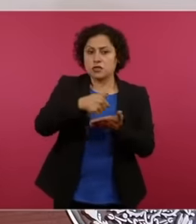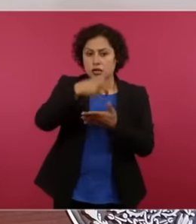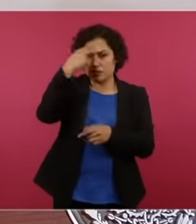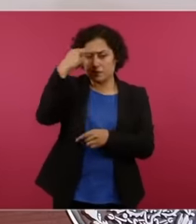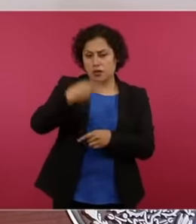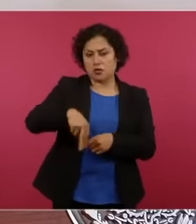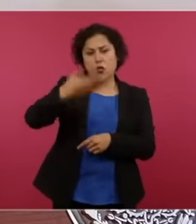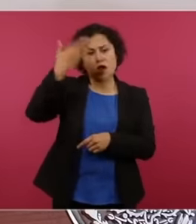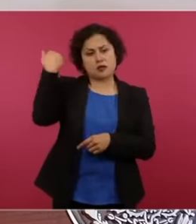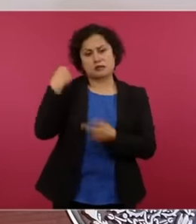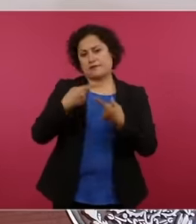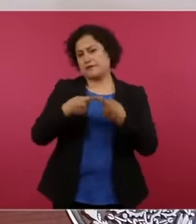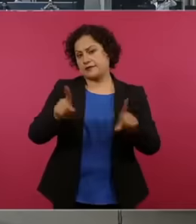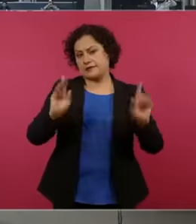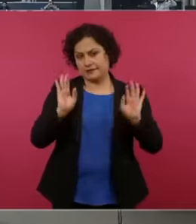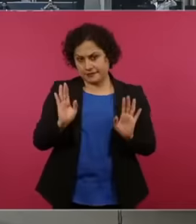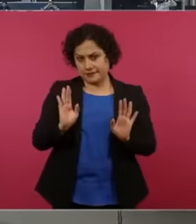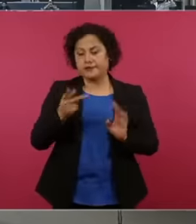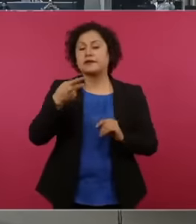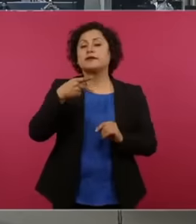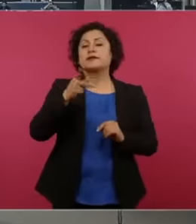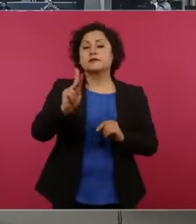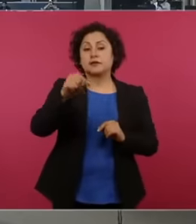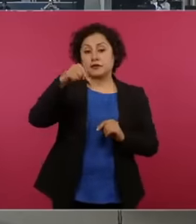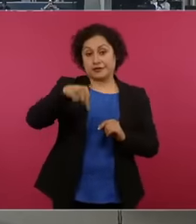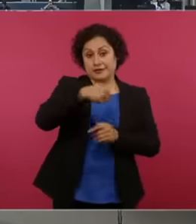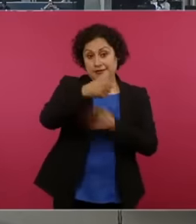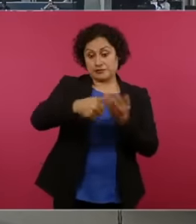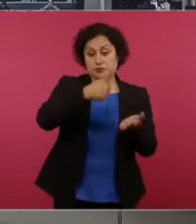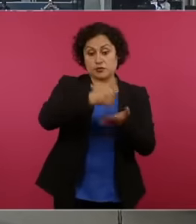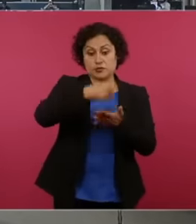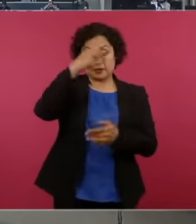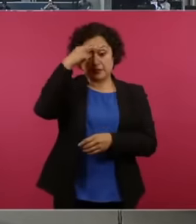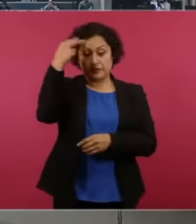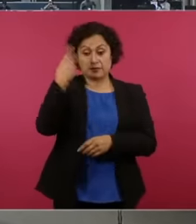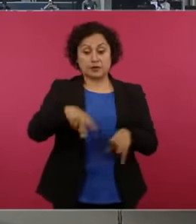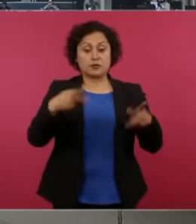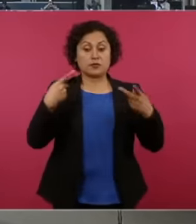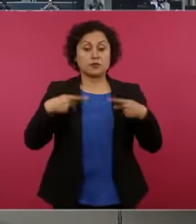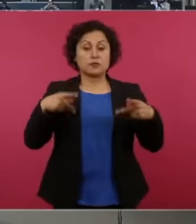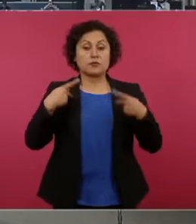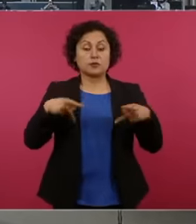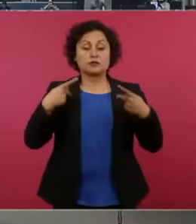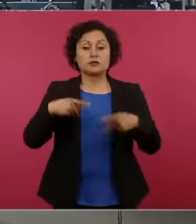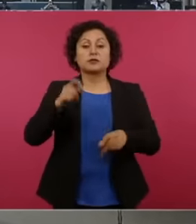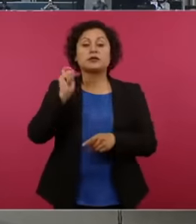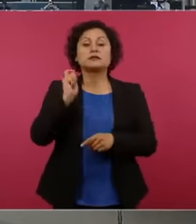, people in Mexico City